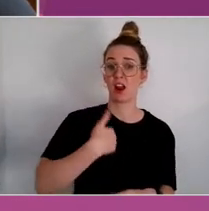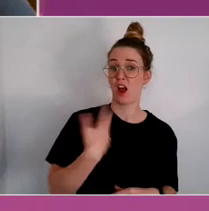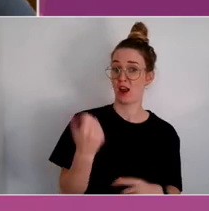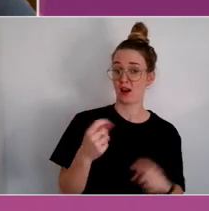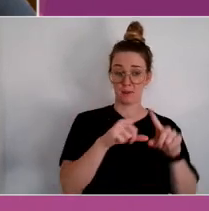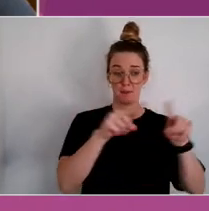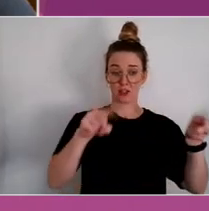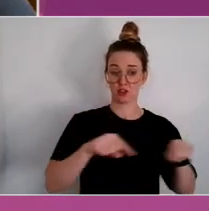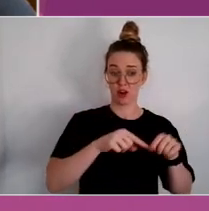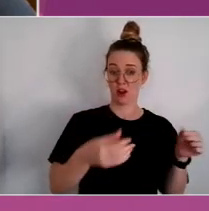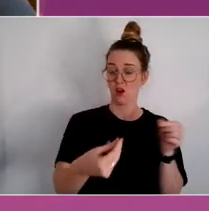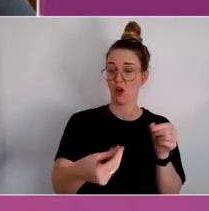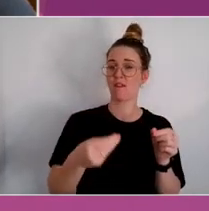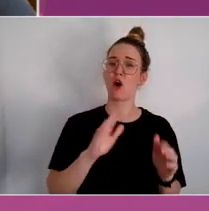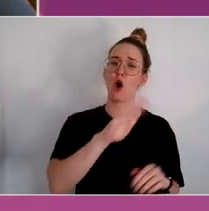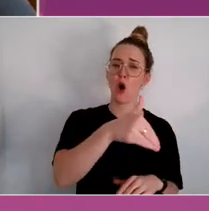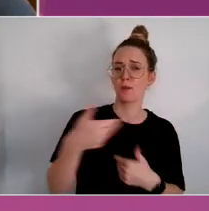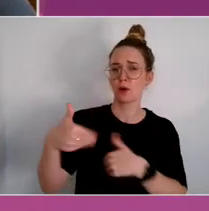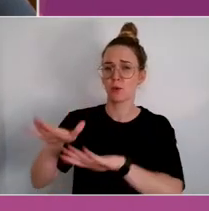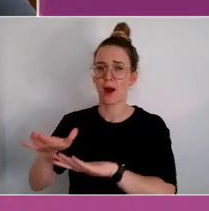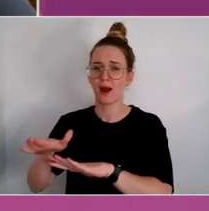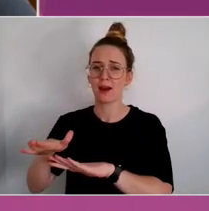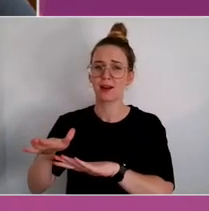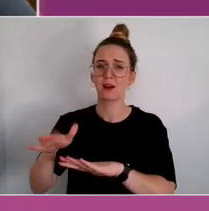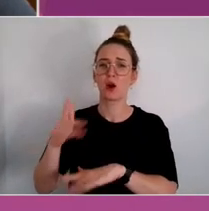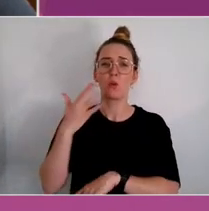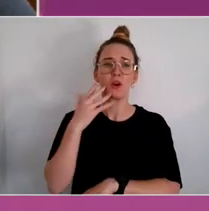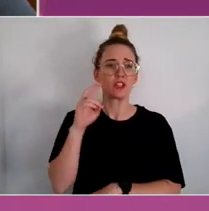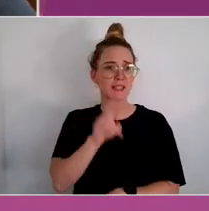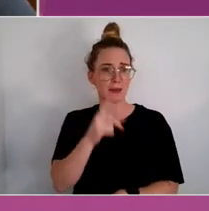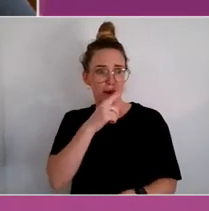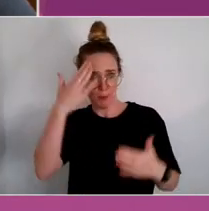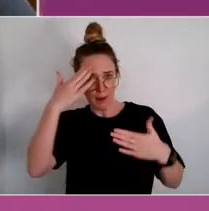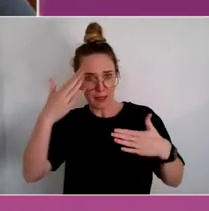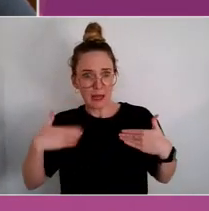story line, but as a side issue, people feeling represented.